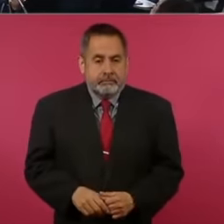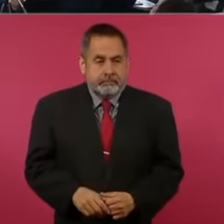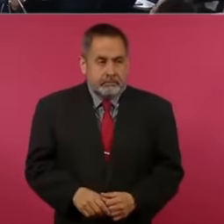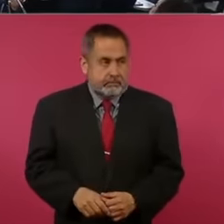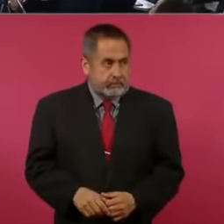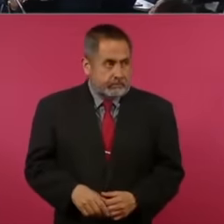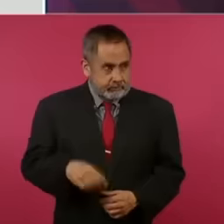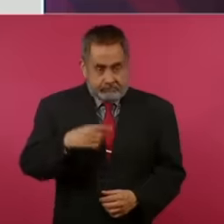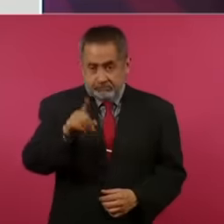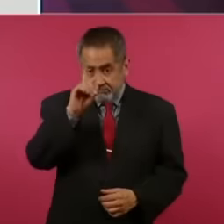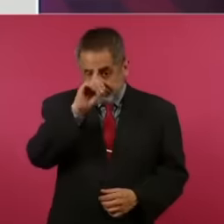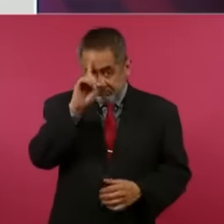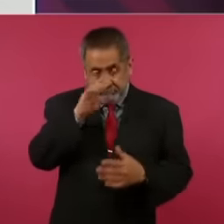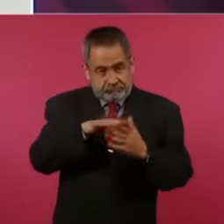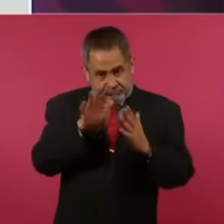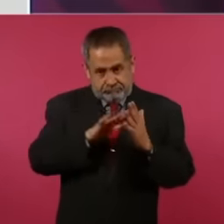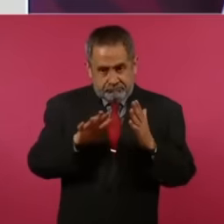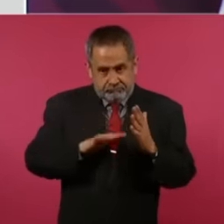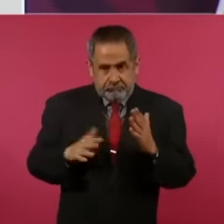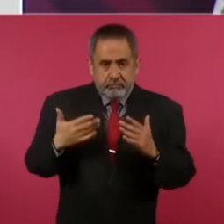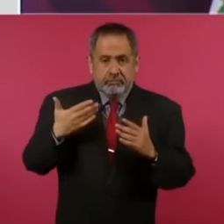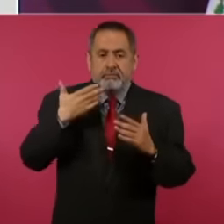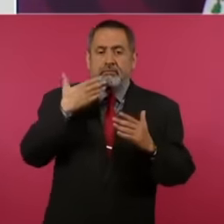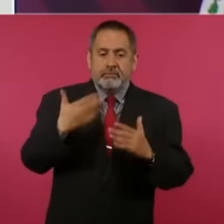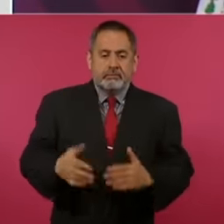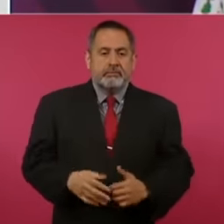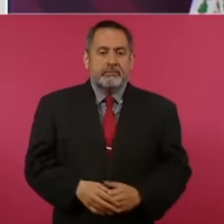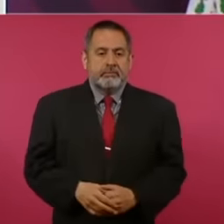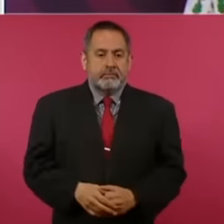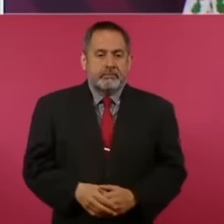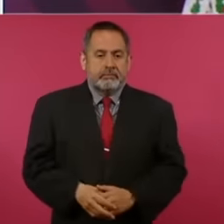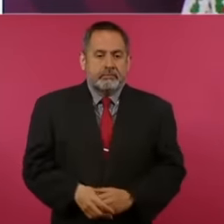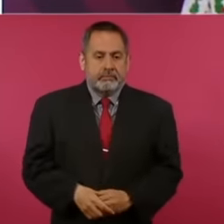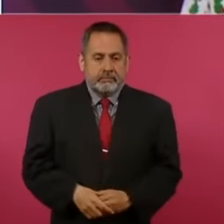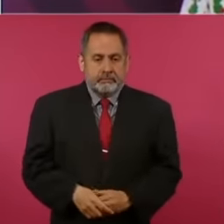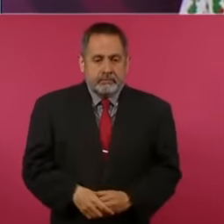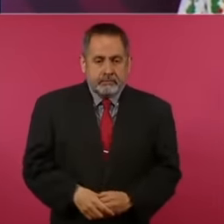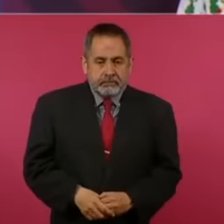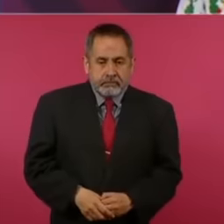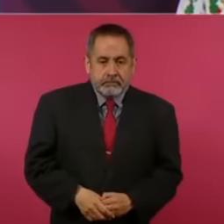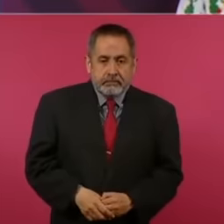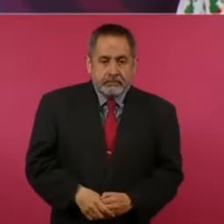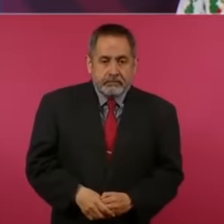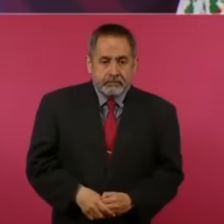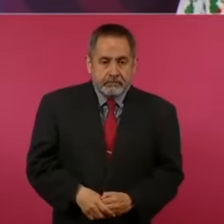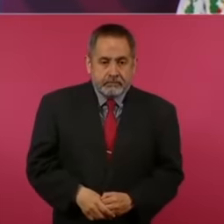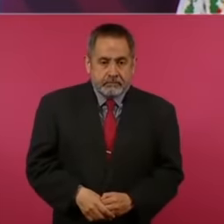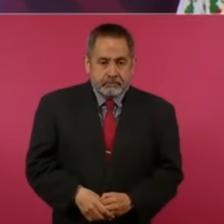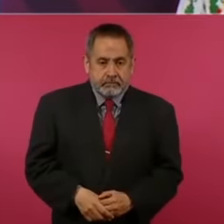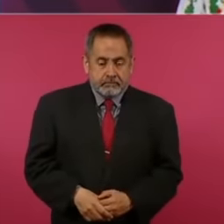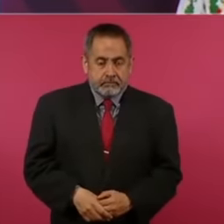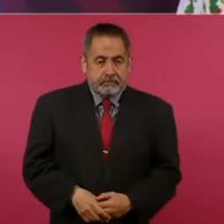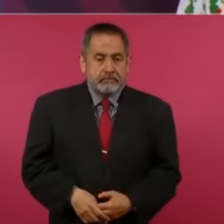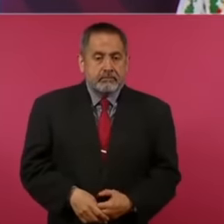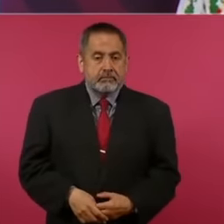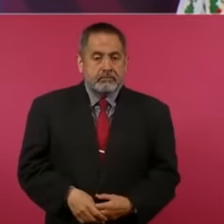I recommend it no it is no but it is a very interesting analysis But